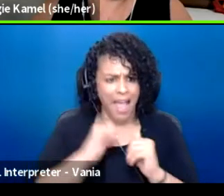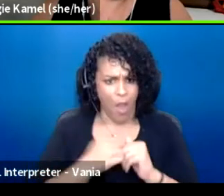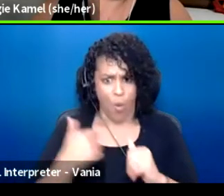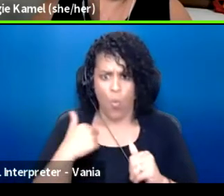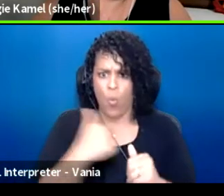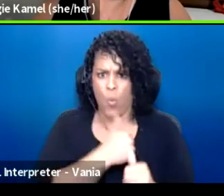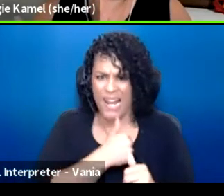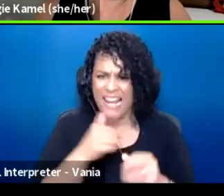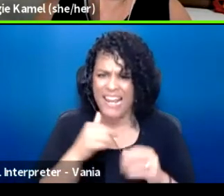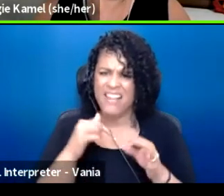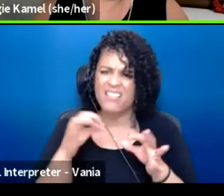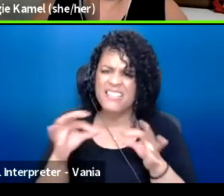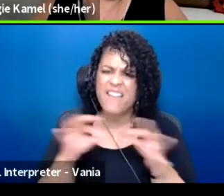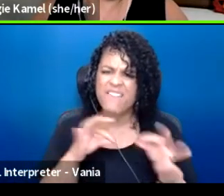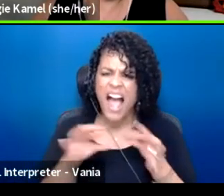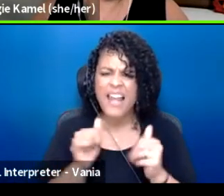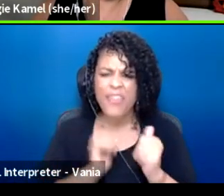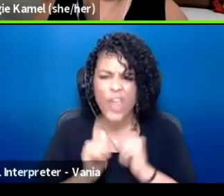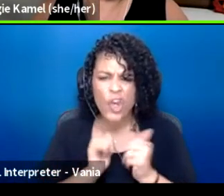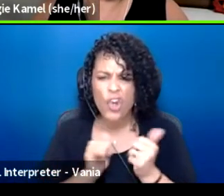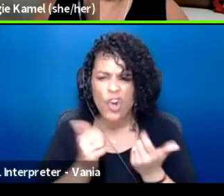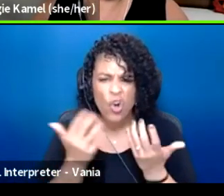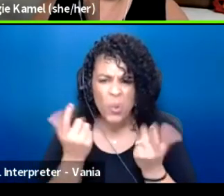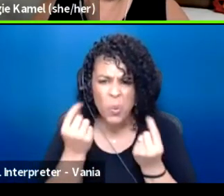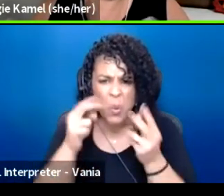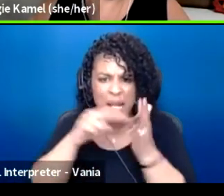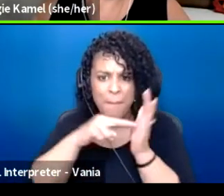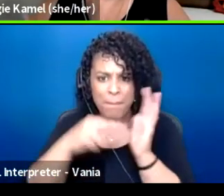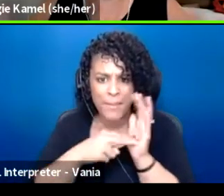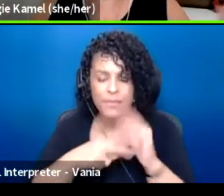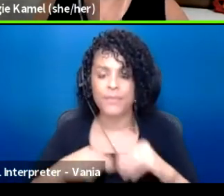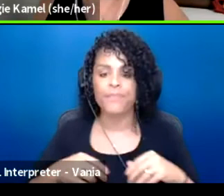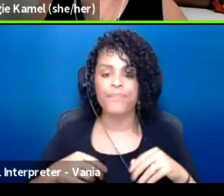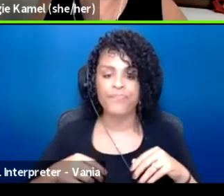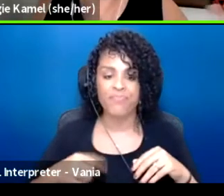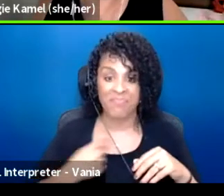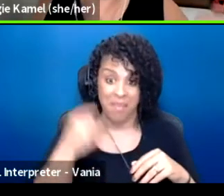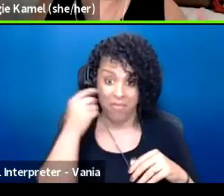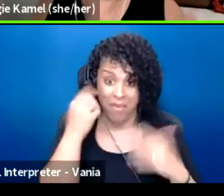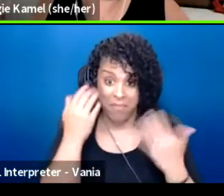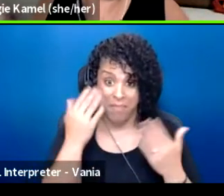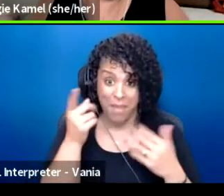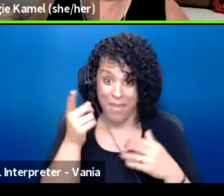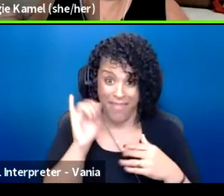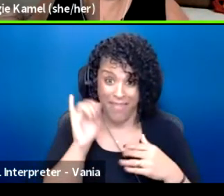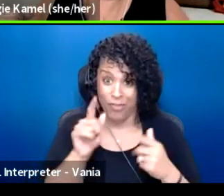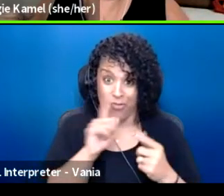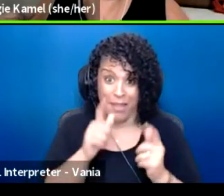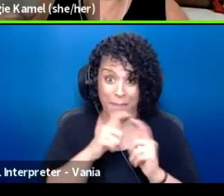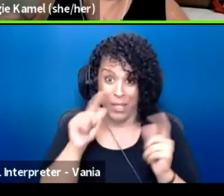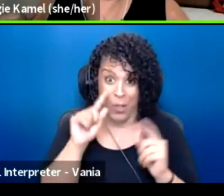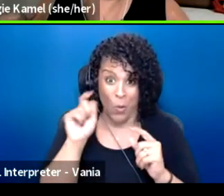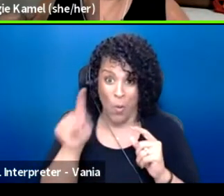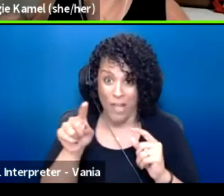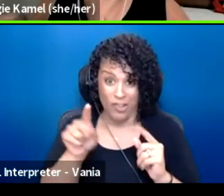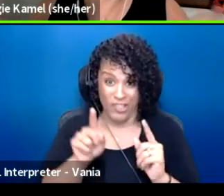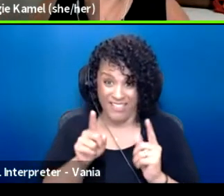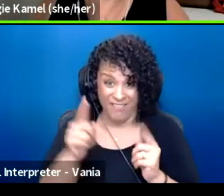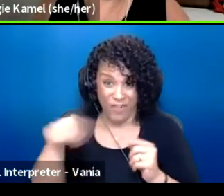and what that really means. And I think that might be too big a question to answer in the next 10 minutes.